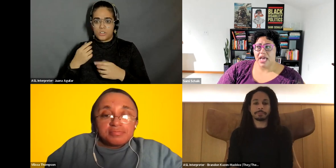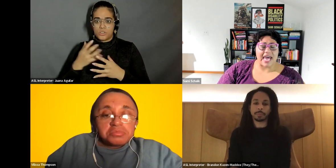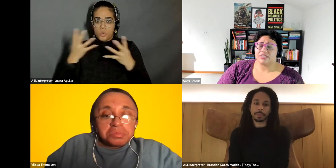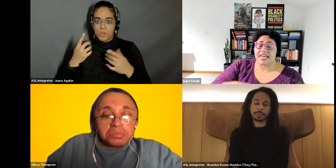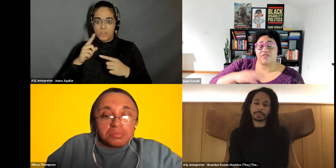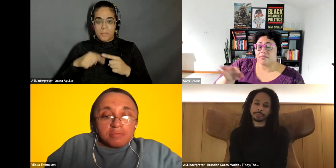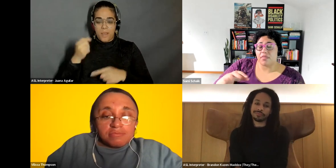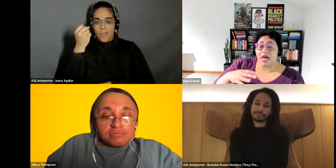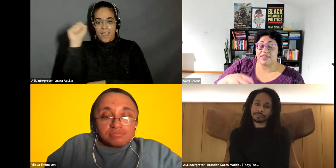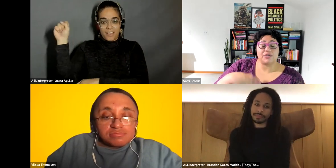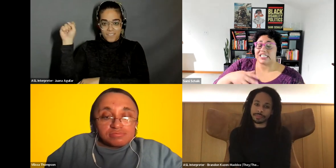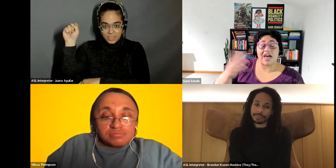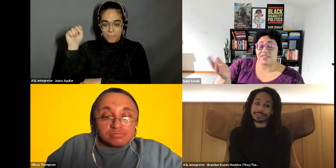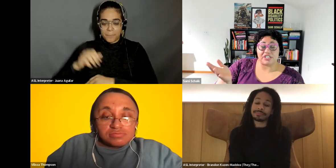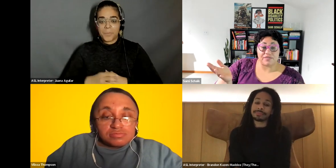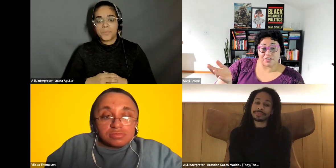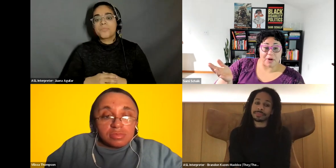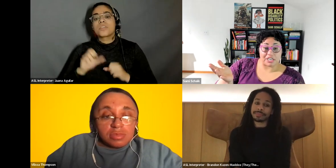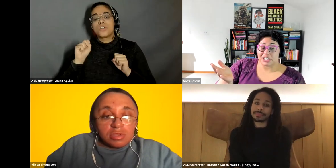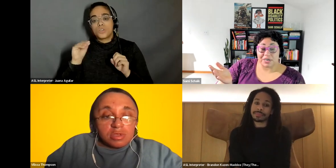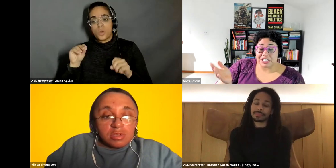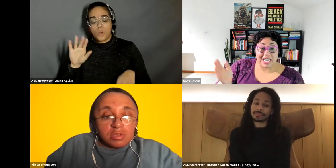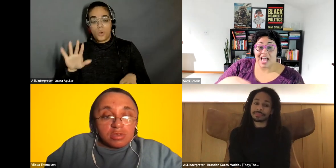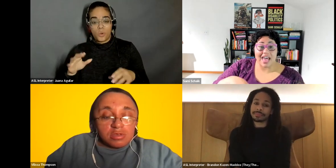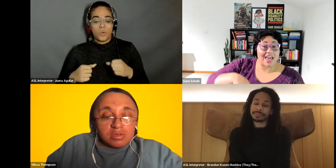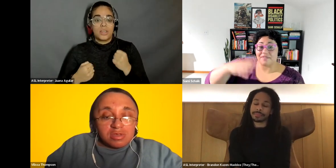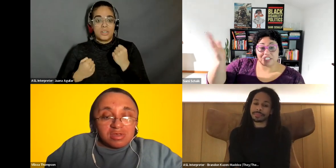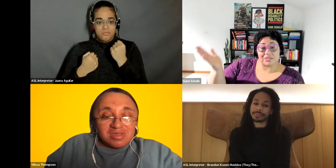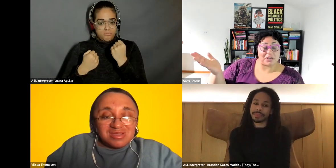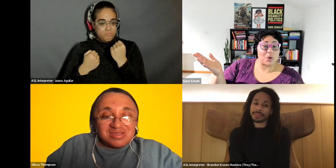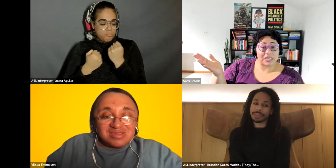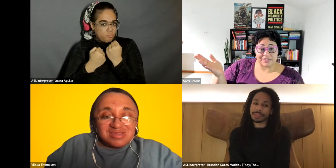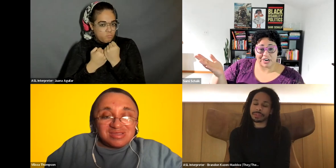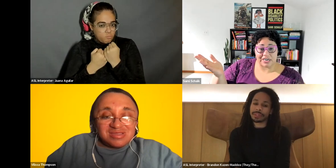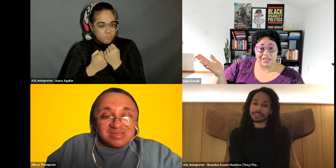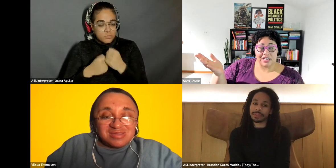Sami Schalk: and i'll say from this was not the vision for the prospect. Originally I I envisioned something totally different.